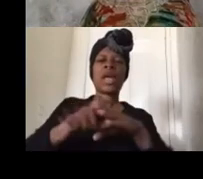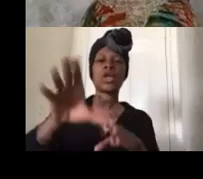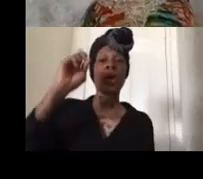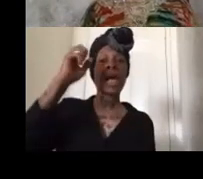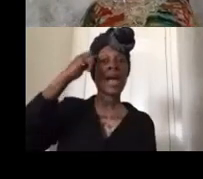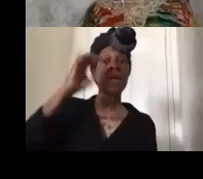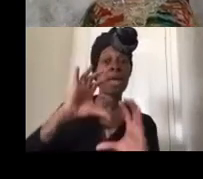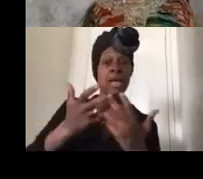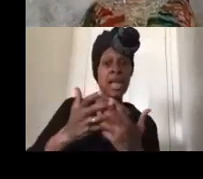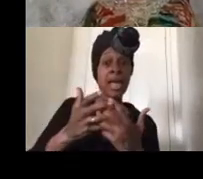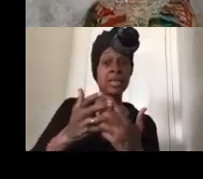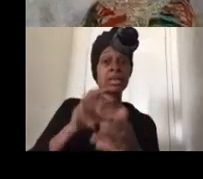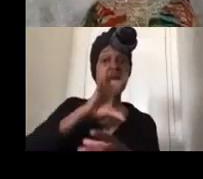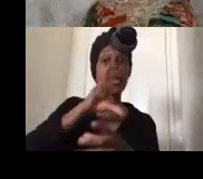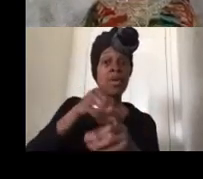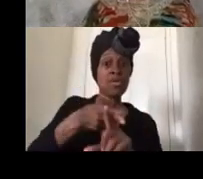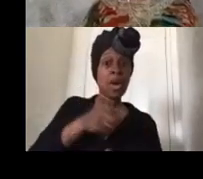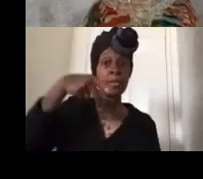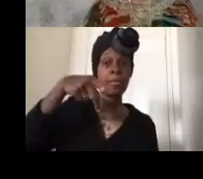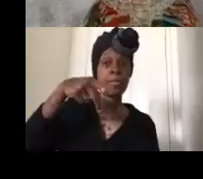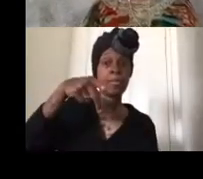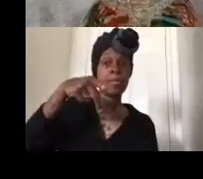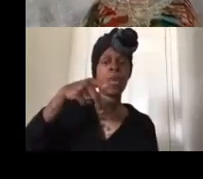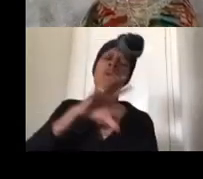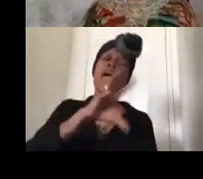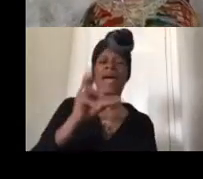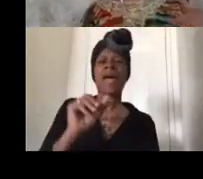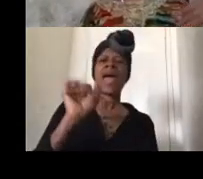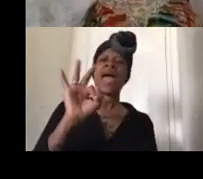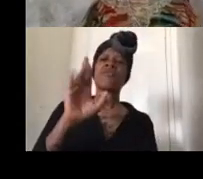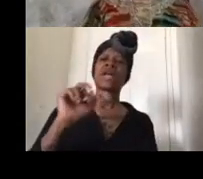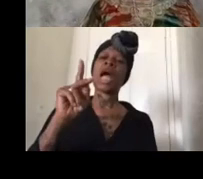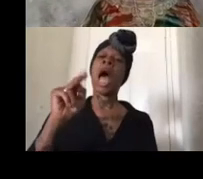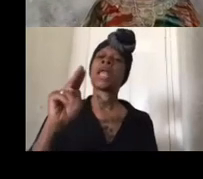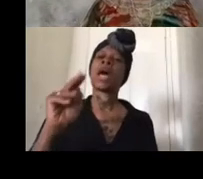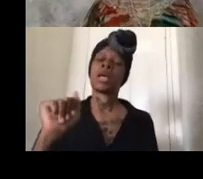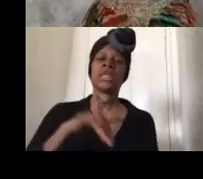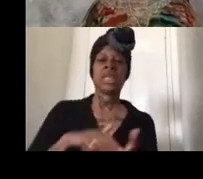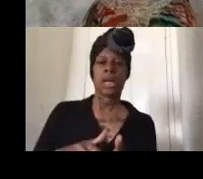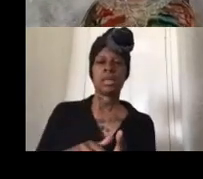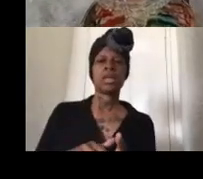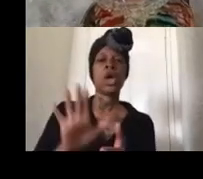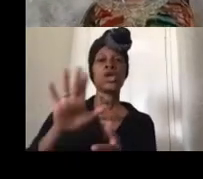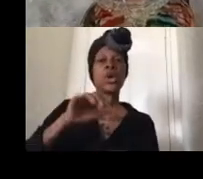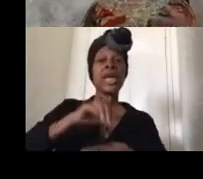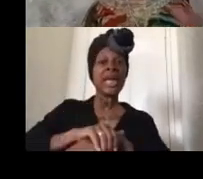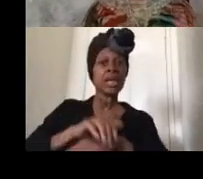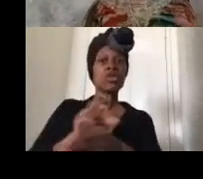in pan-african studies or now i think your africana studies you can take your english requirement in chicano studies so this is